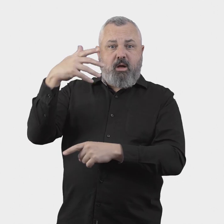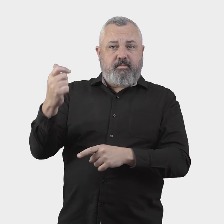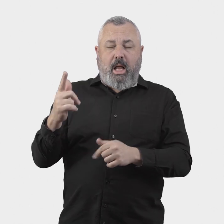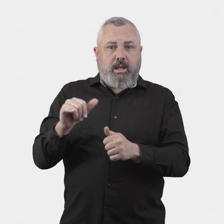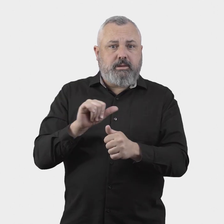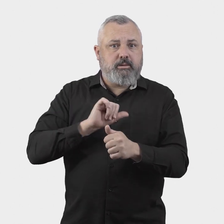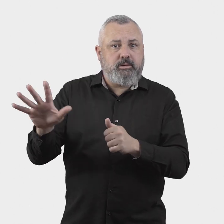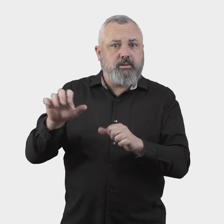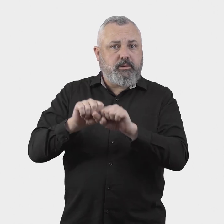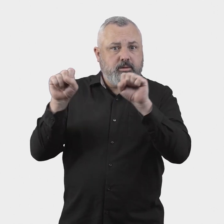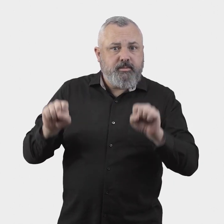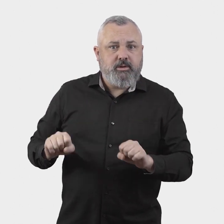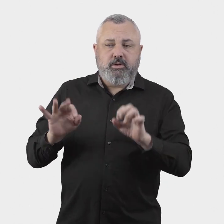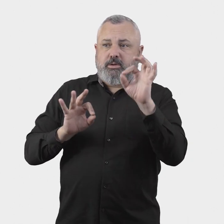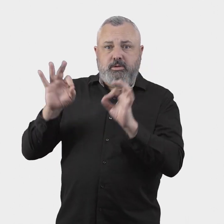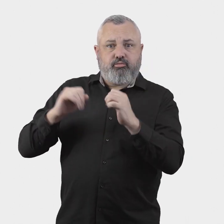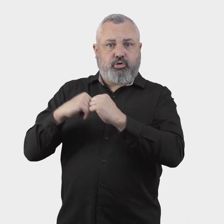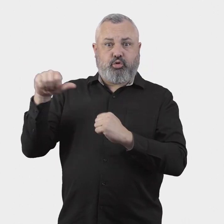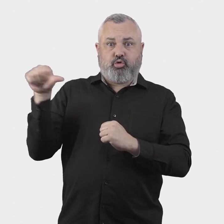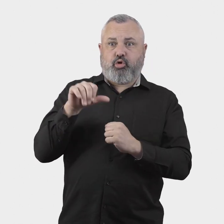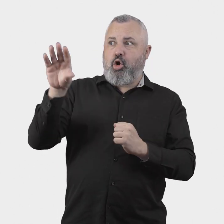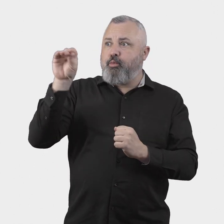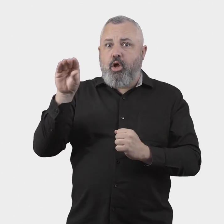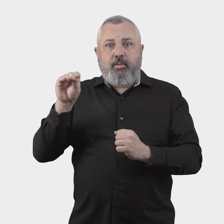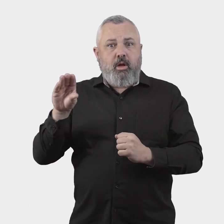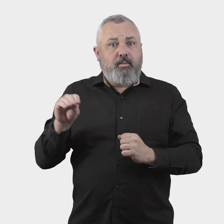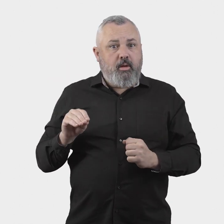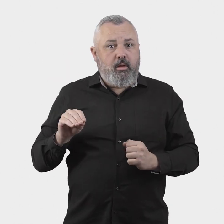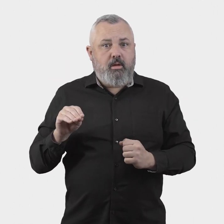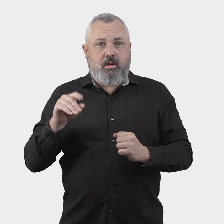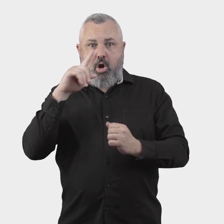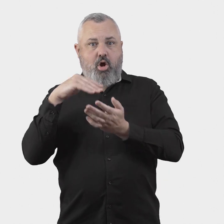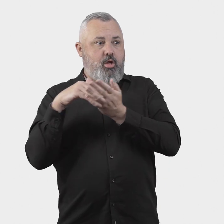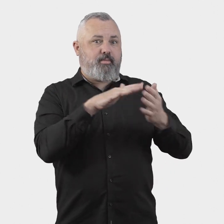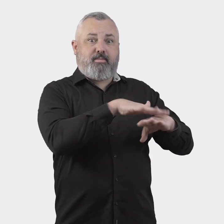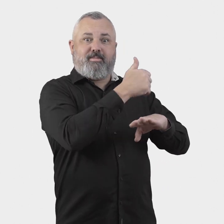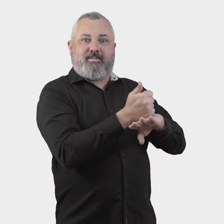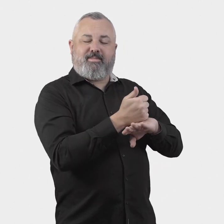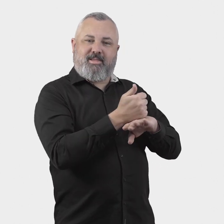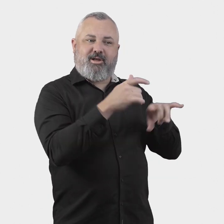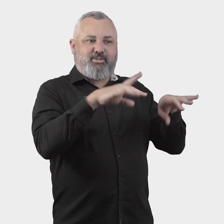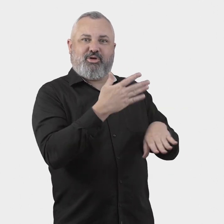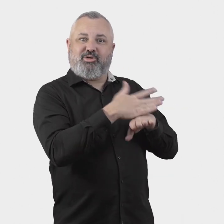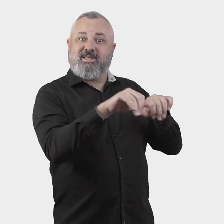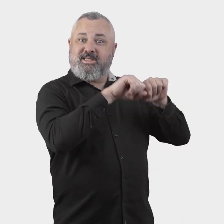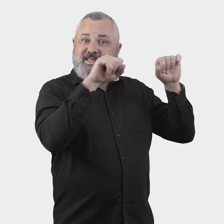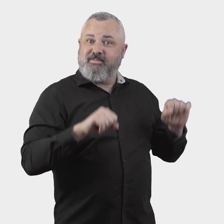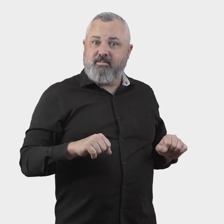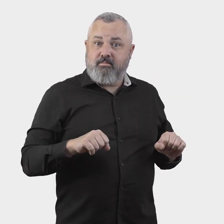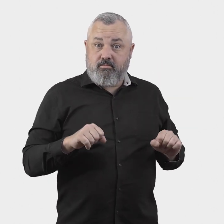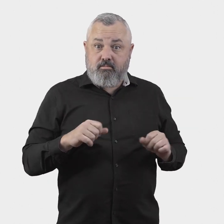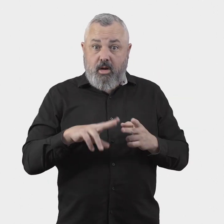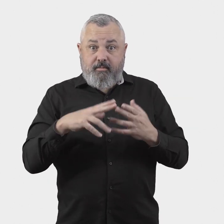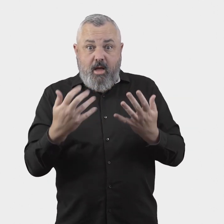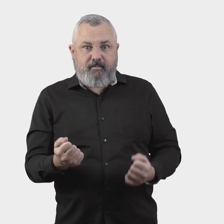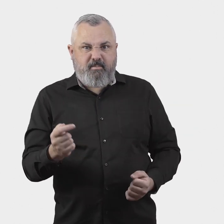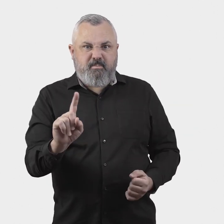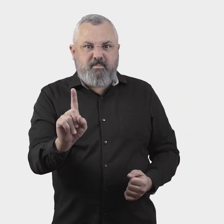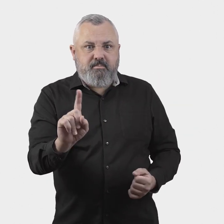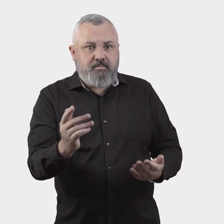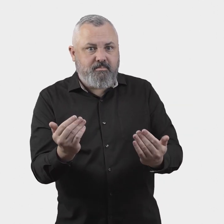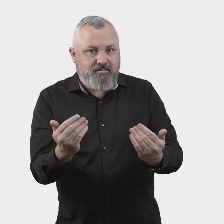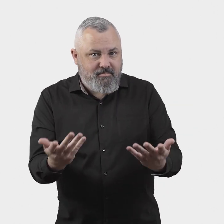should be considered in the design of the Aviation Industry Ombuds Scheme?